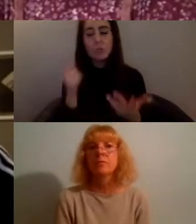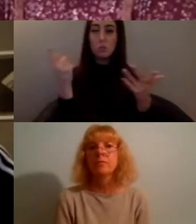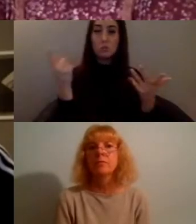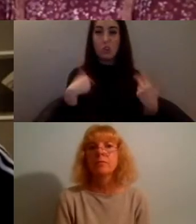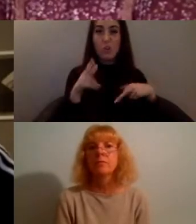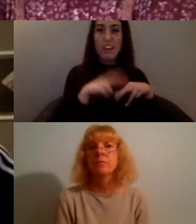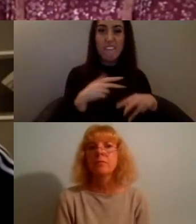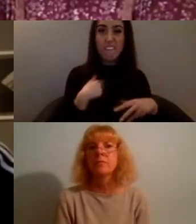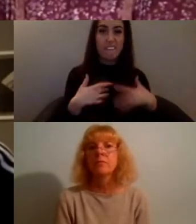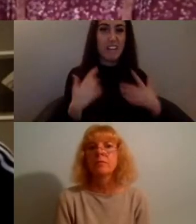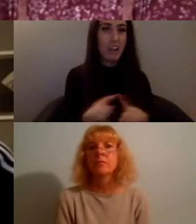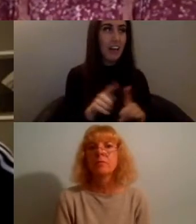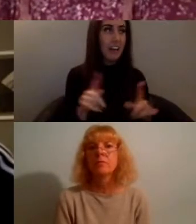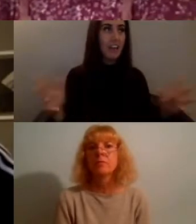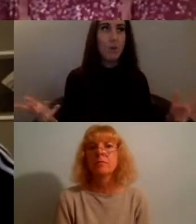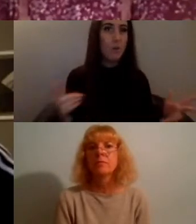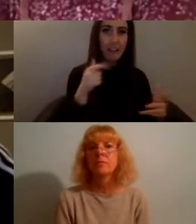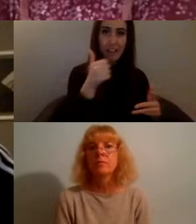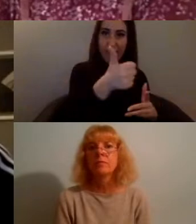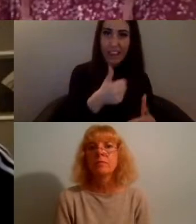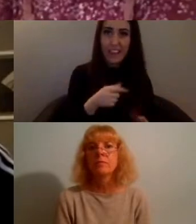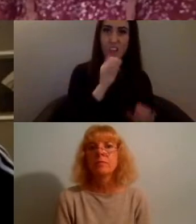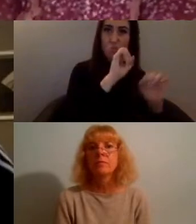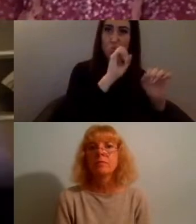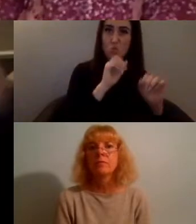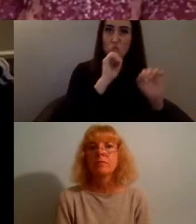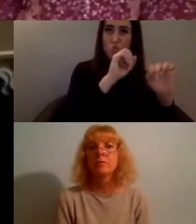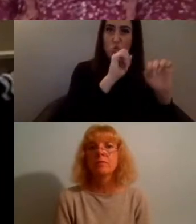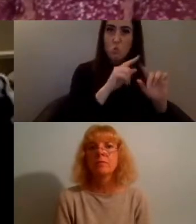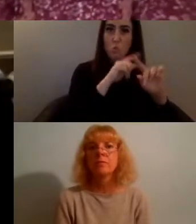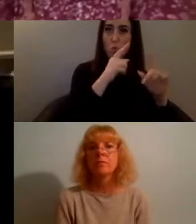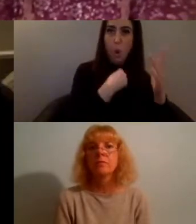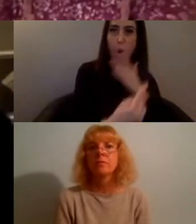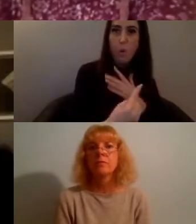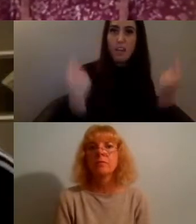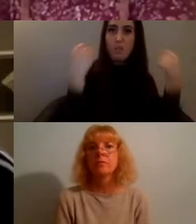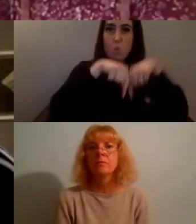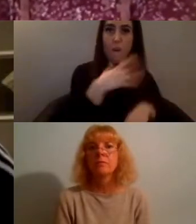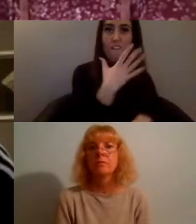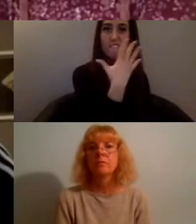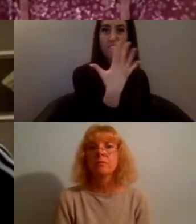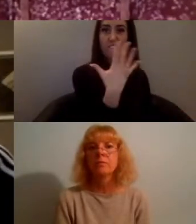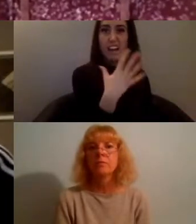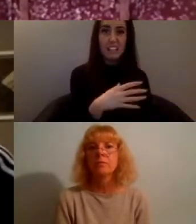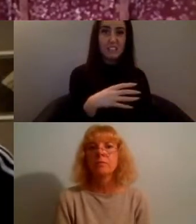only brought in 500 000 people this month that's terrible how dare you do that we expect 3 million